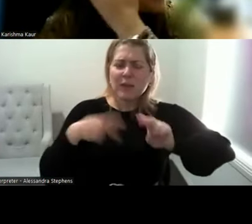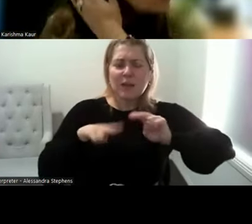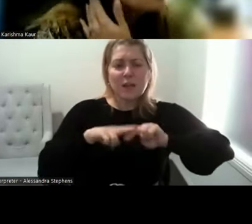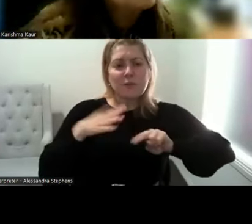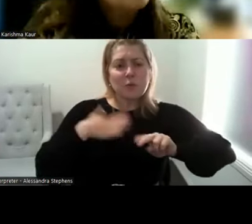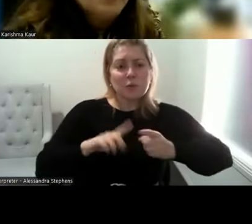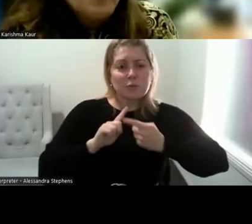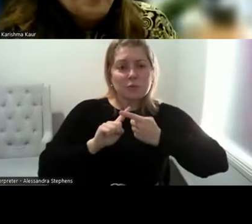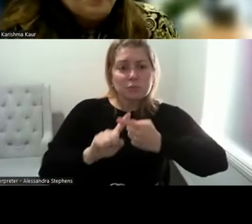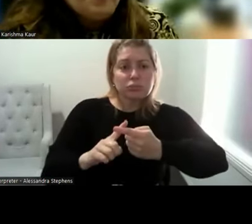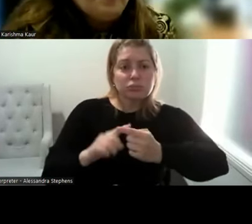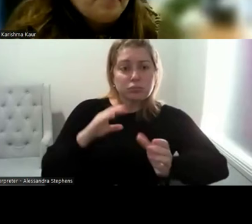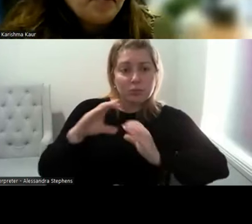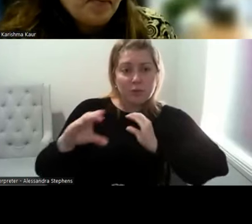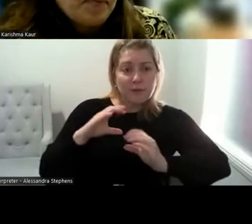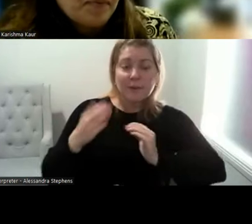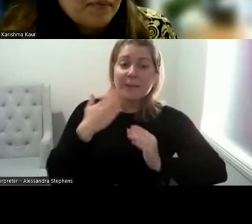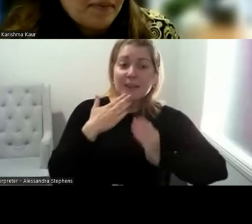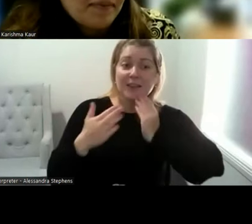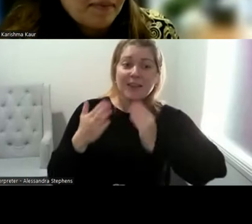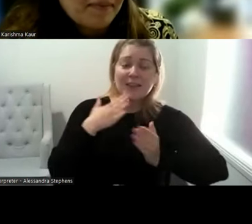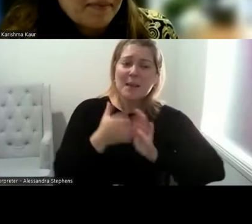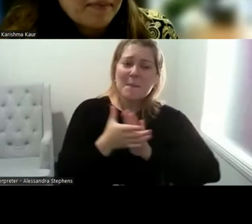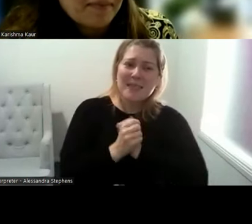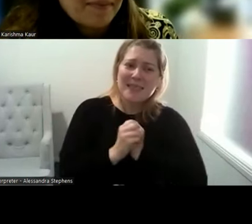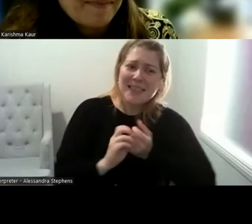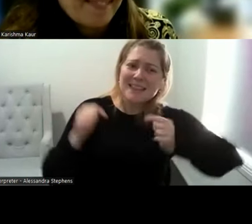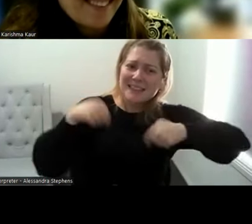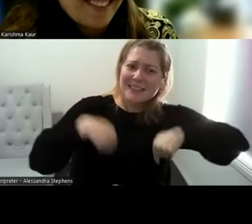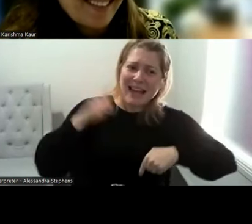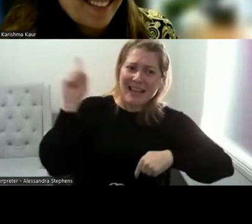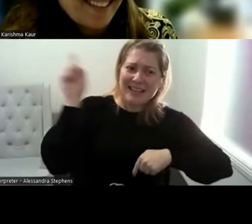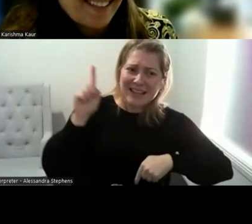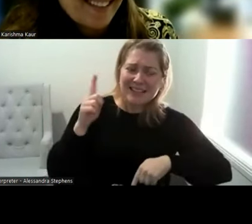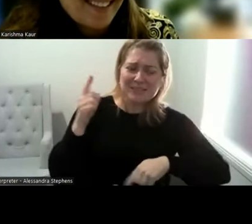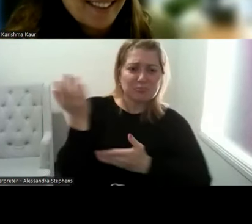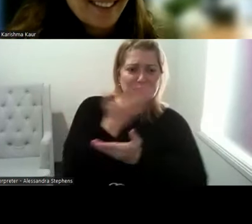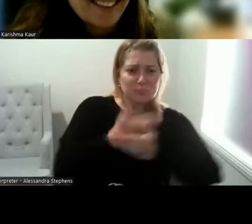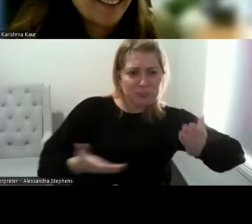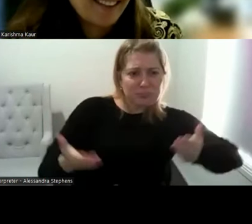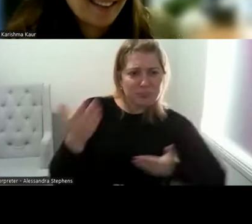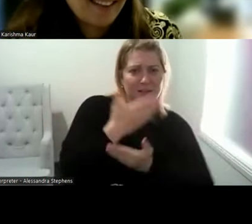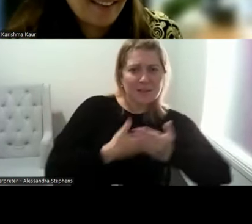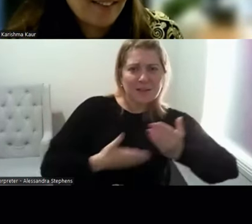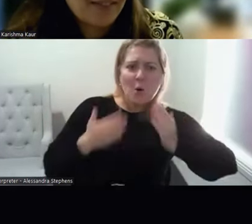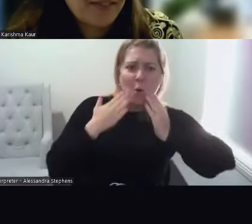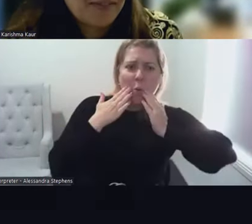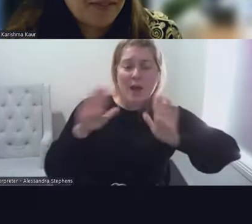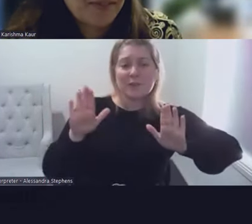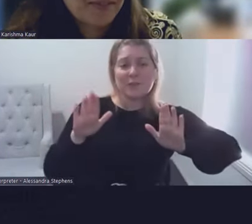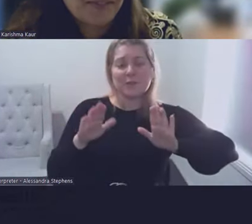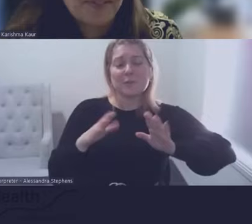us. But thank you. It’s been a real pleasure to be with you today, and have a wonderful rest of day.